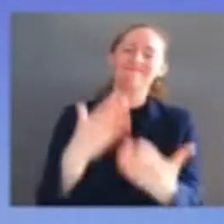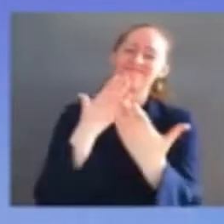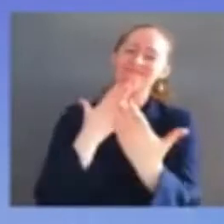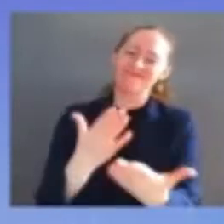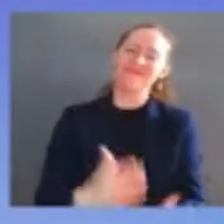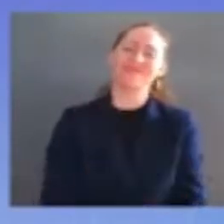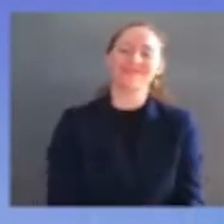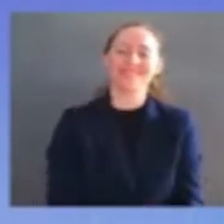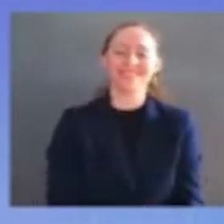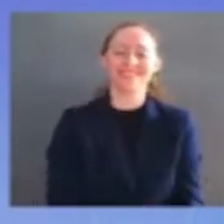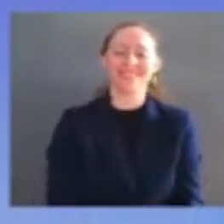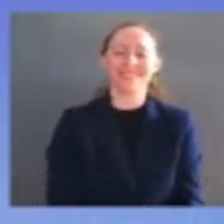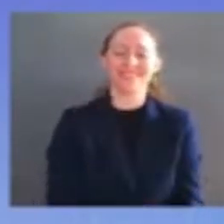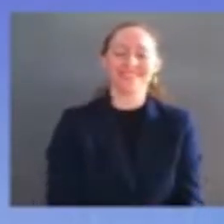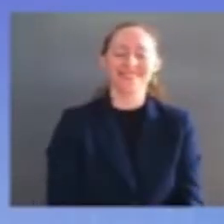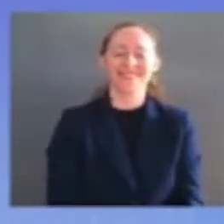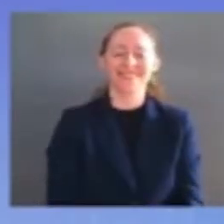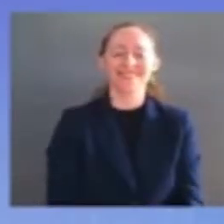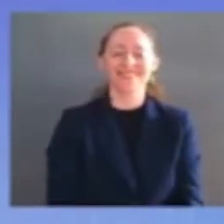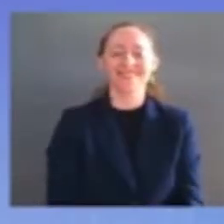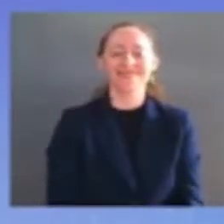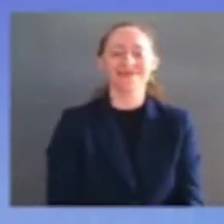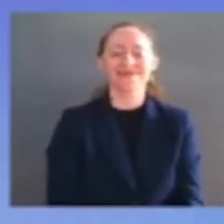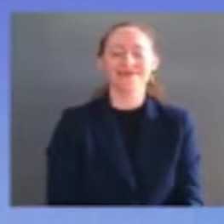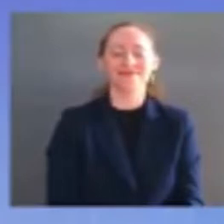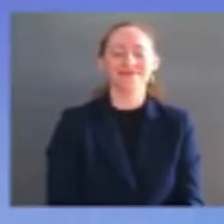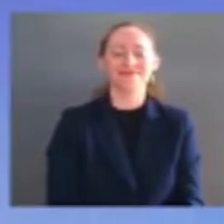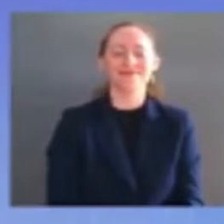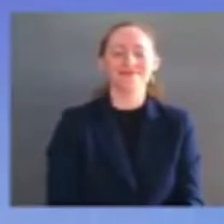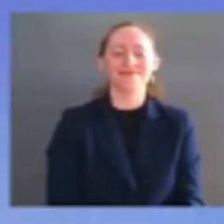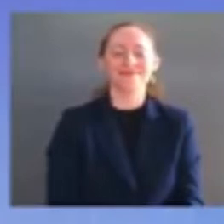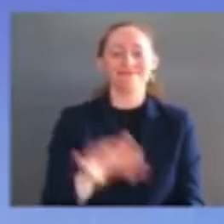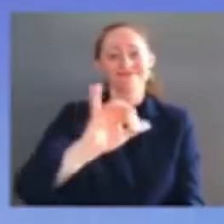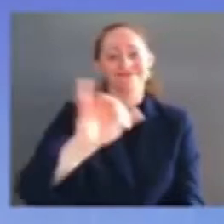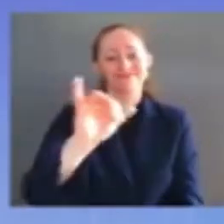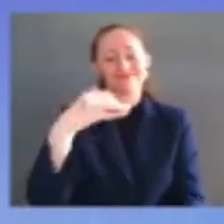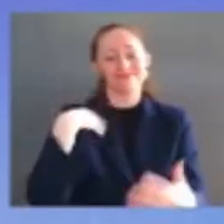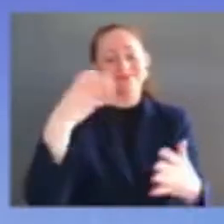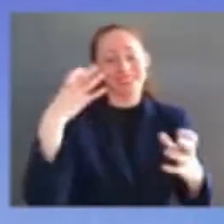extended family both patrick's and my own who are watching this from all over the country in